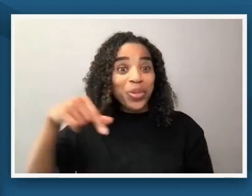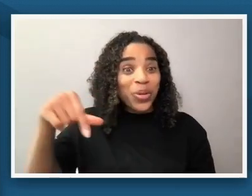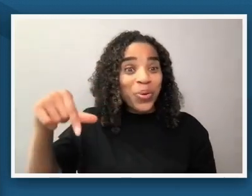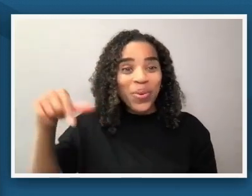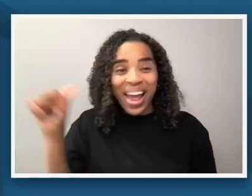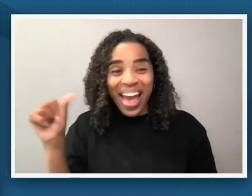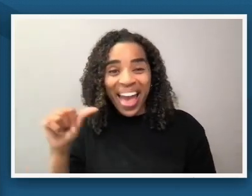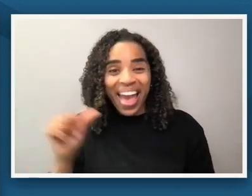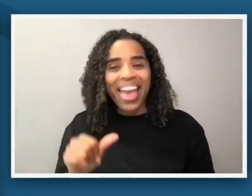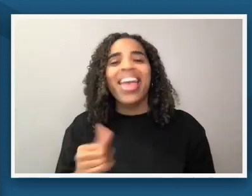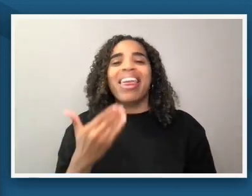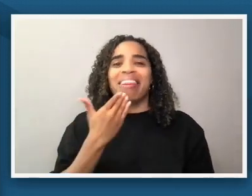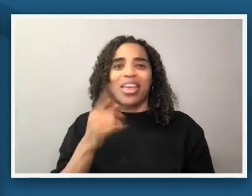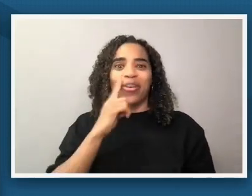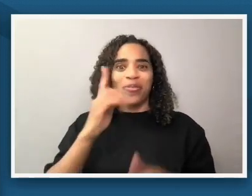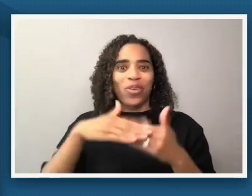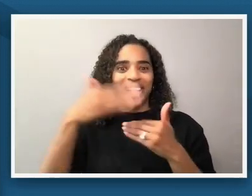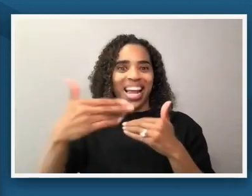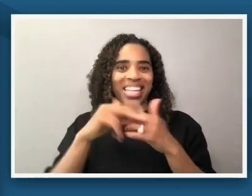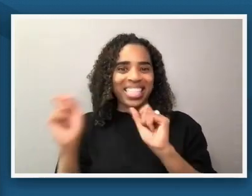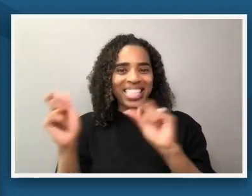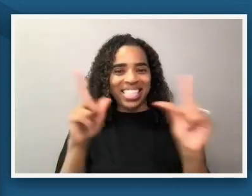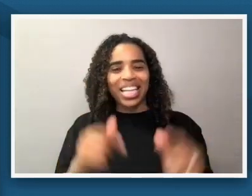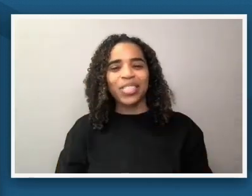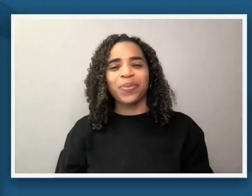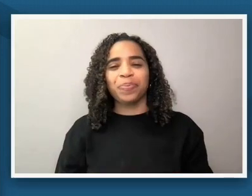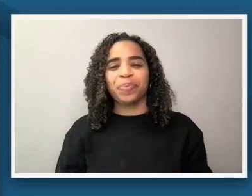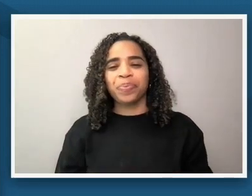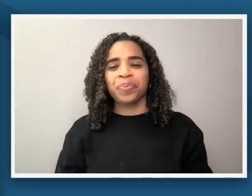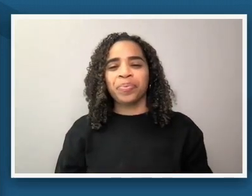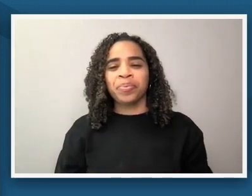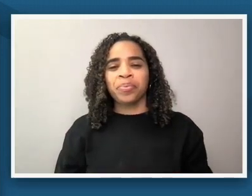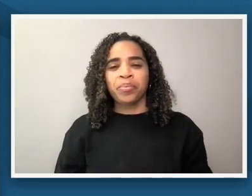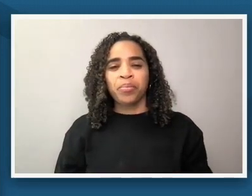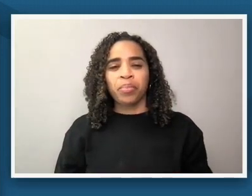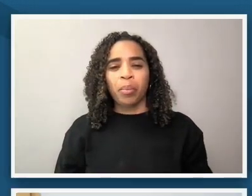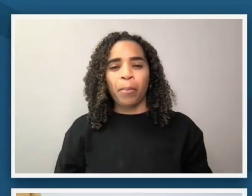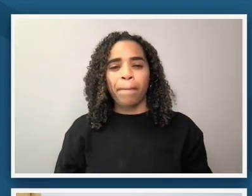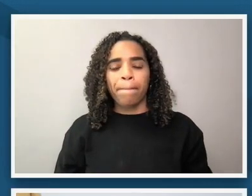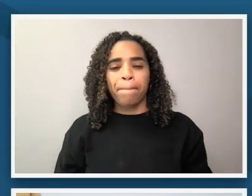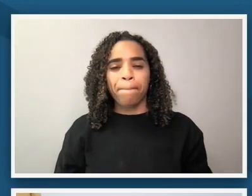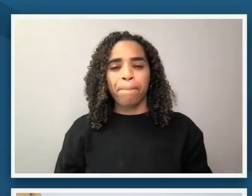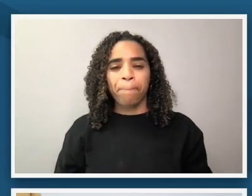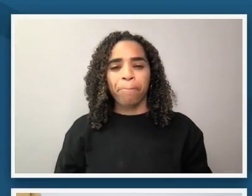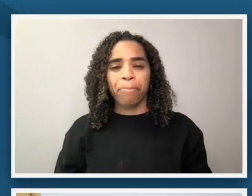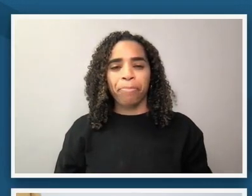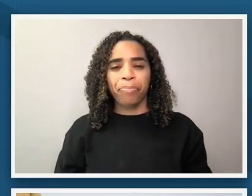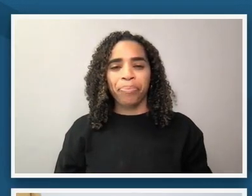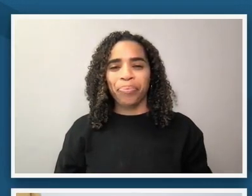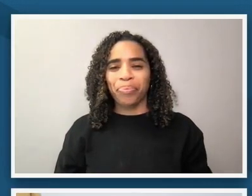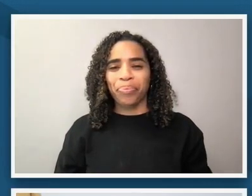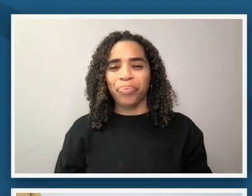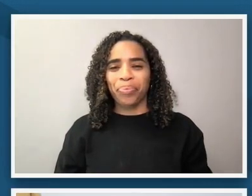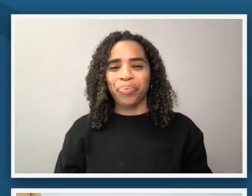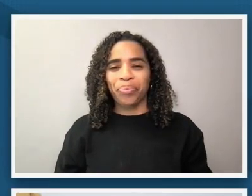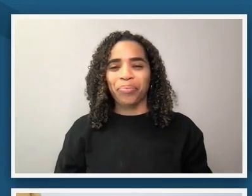next slide um just an opportunity to have some some q a for our